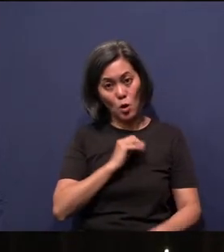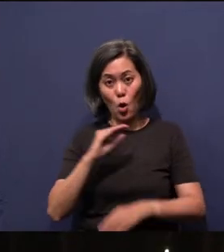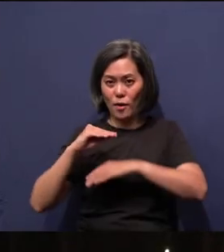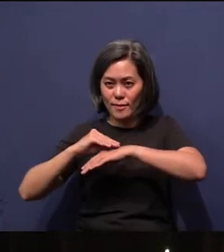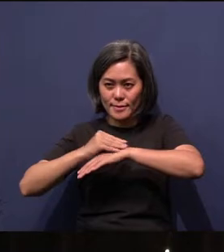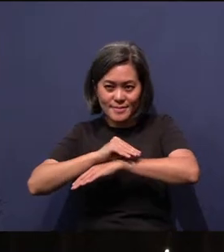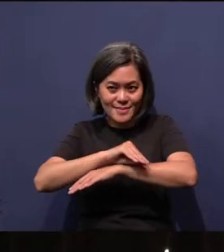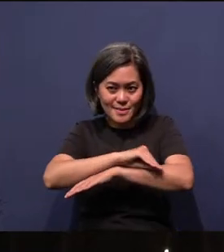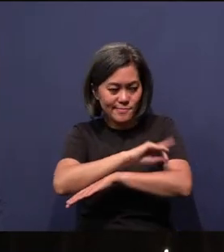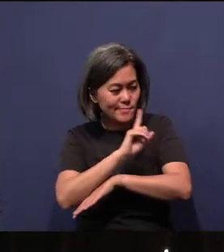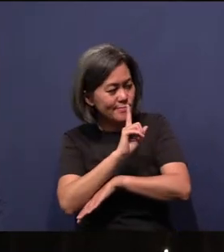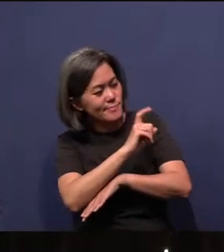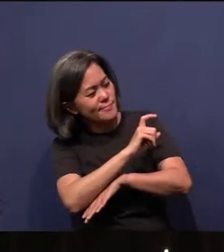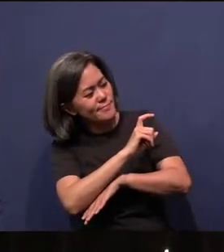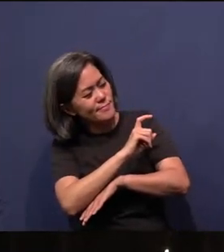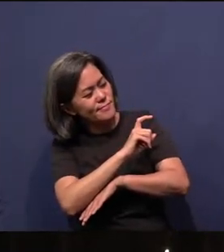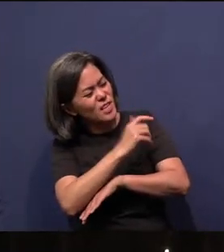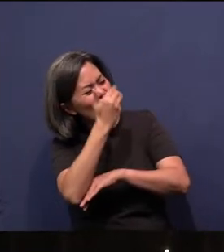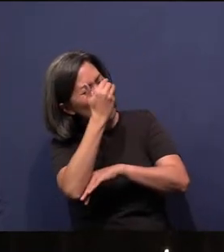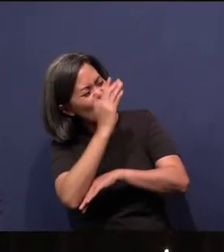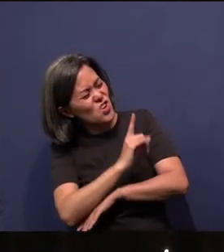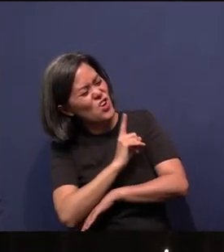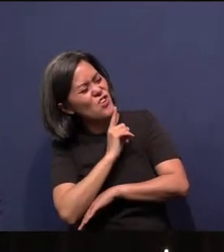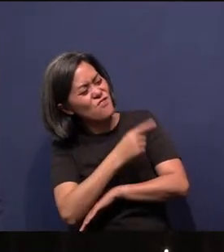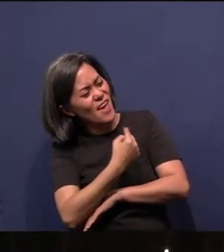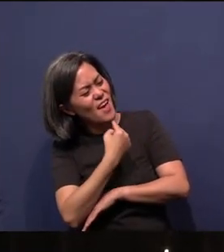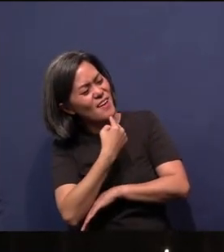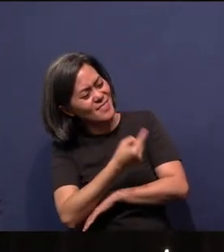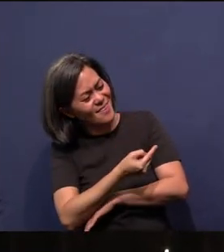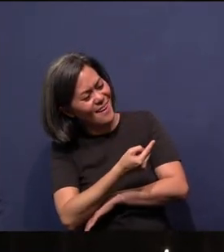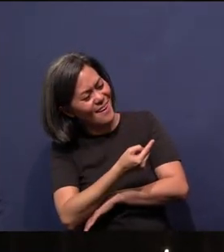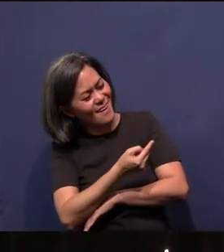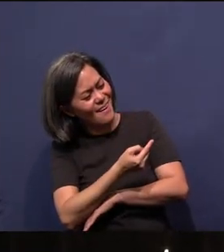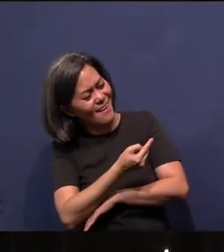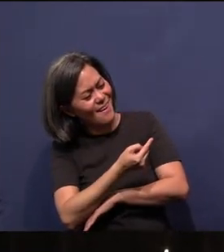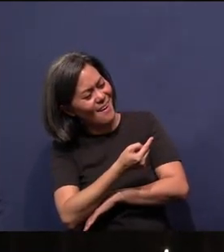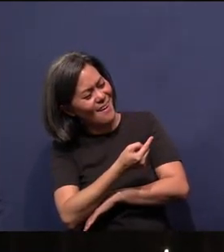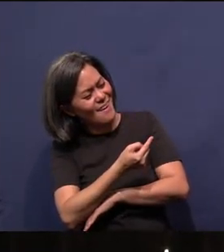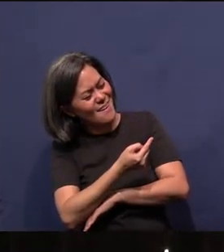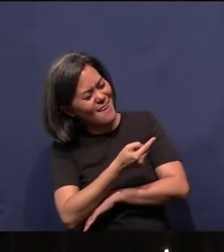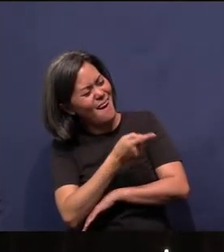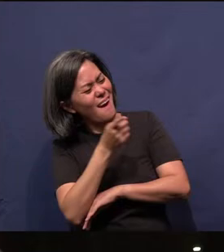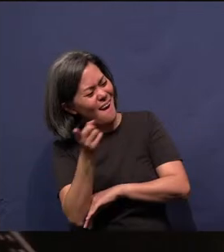this question: “Did God really say…? Can His words really be true?”